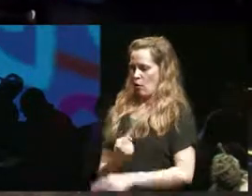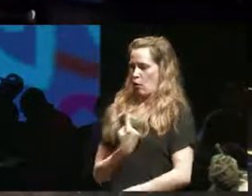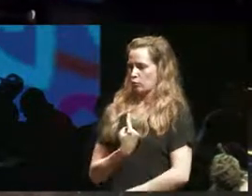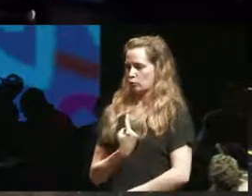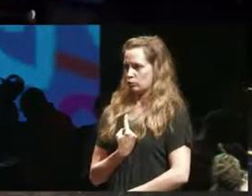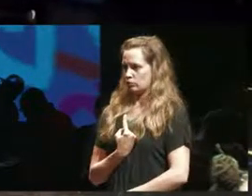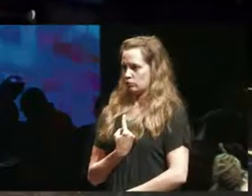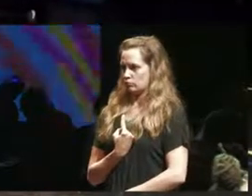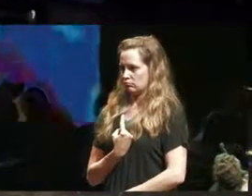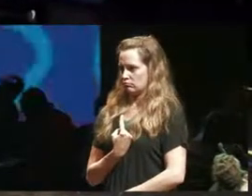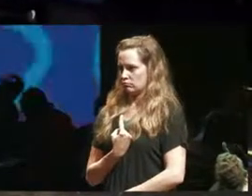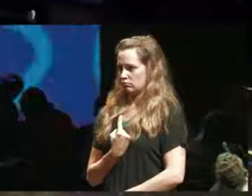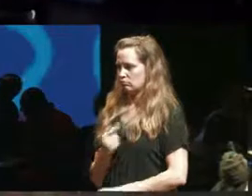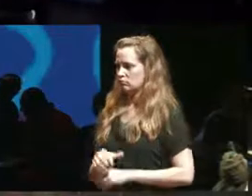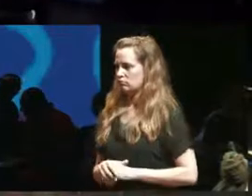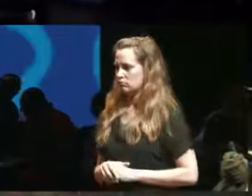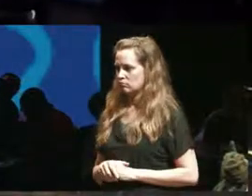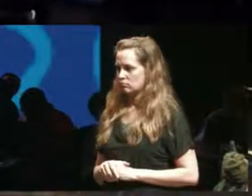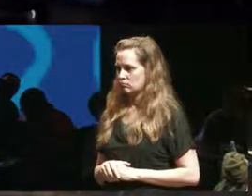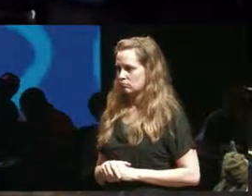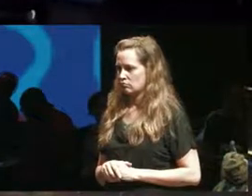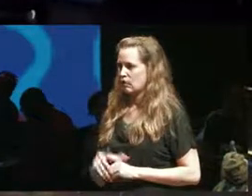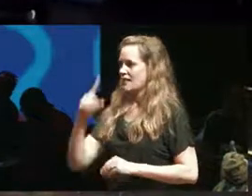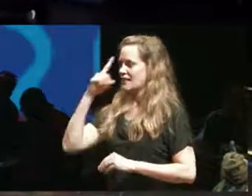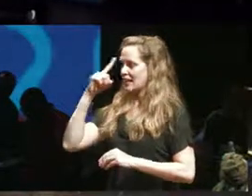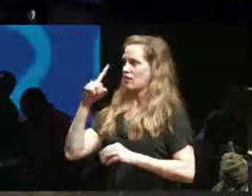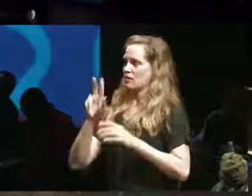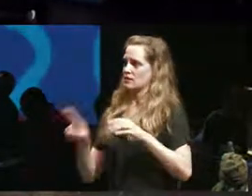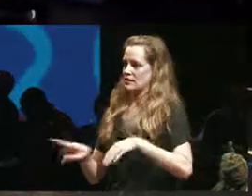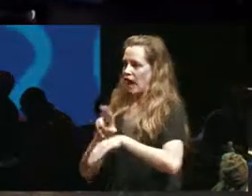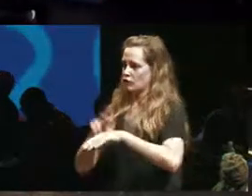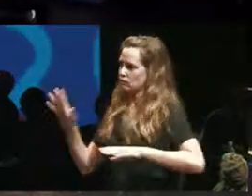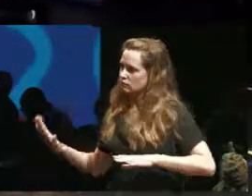we're thinking about it transnationally so thinking about it from the